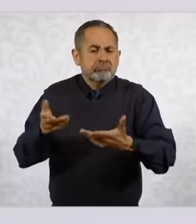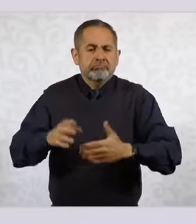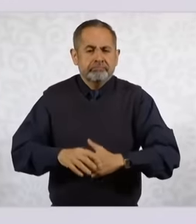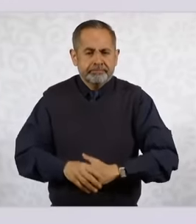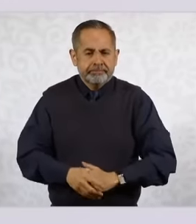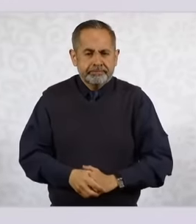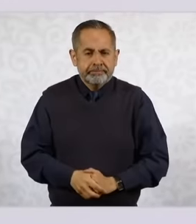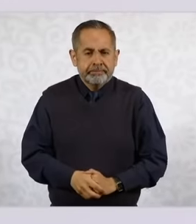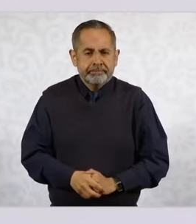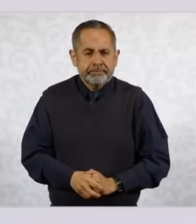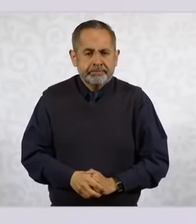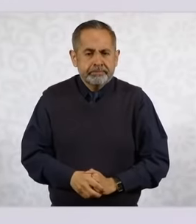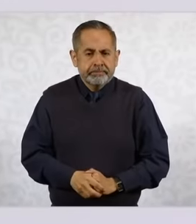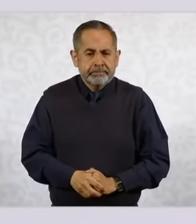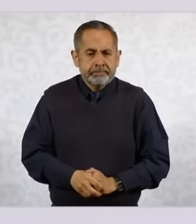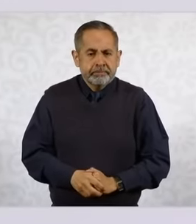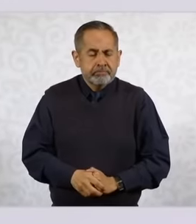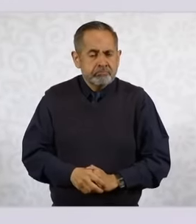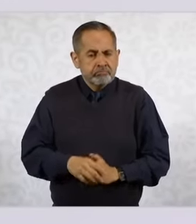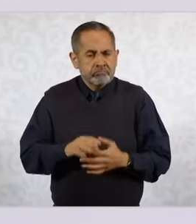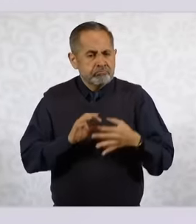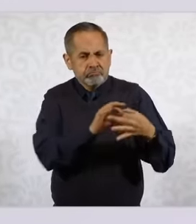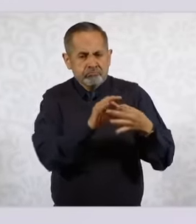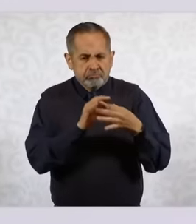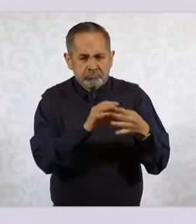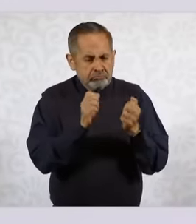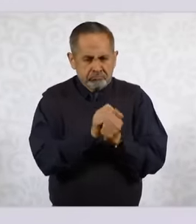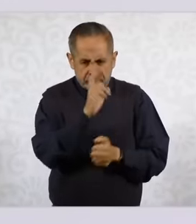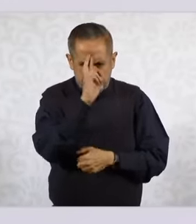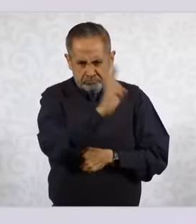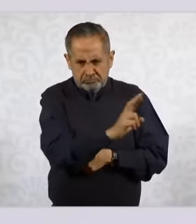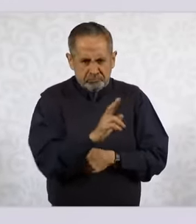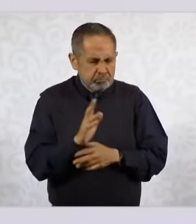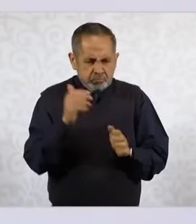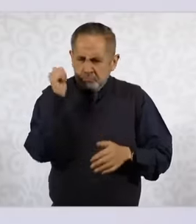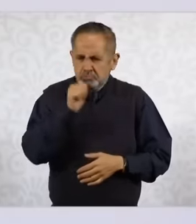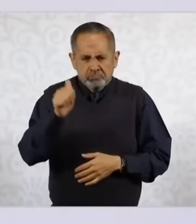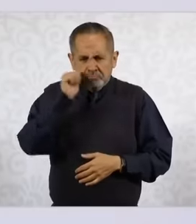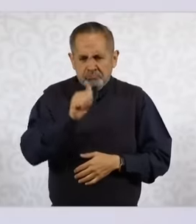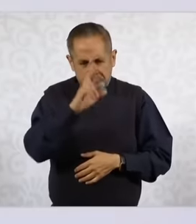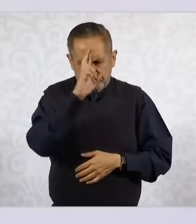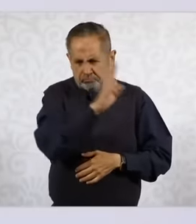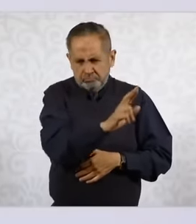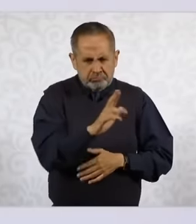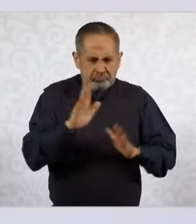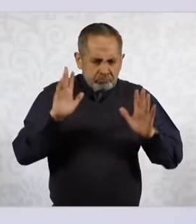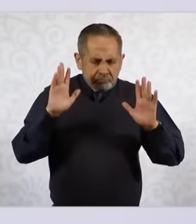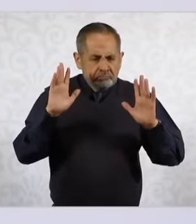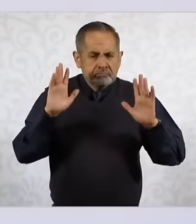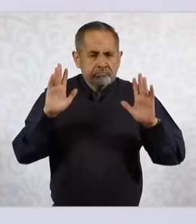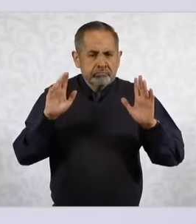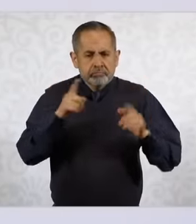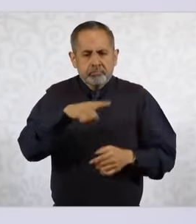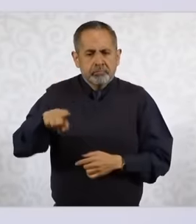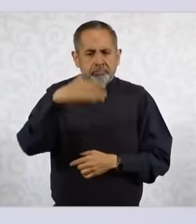and The relationship is one of respect, it has always been one of respect, but you know that we do not agree